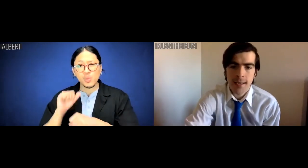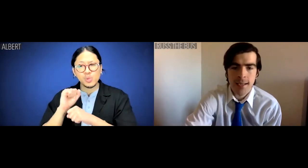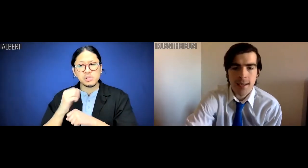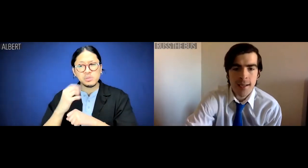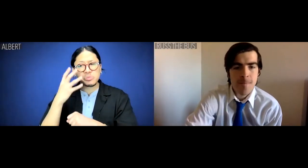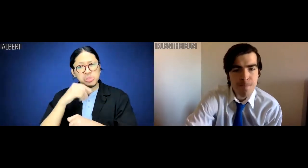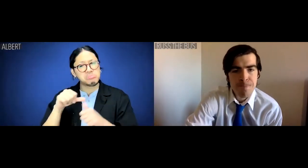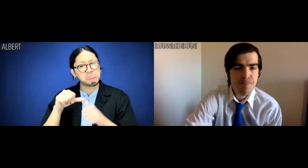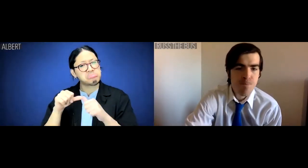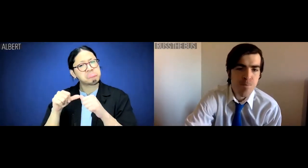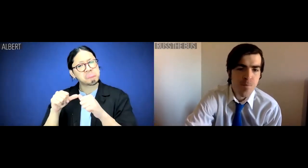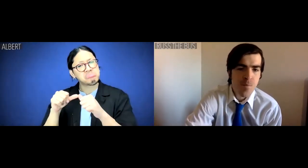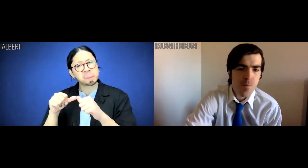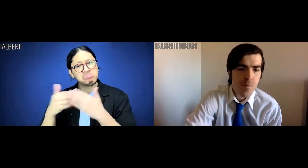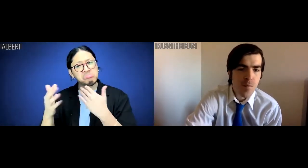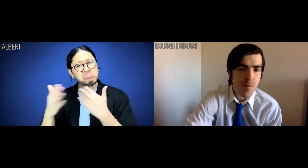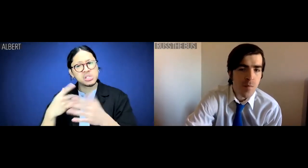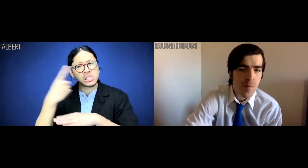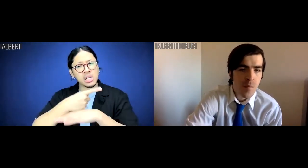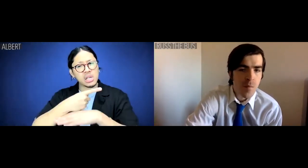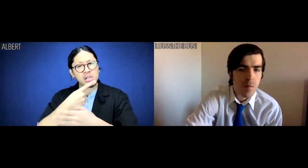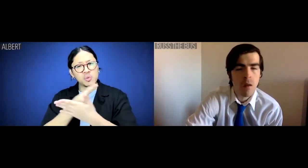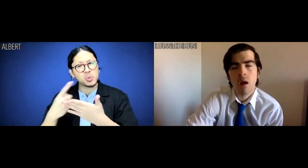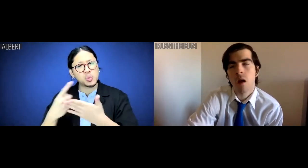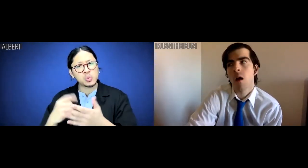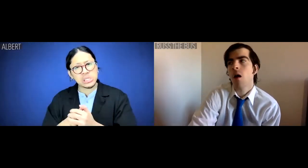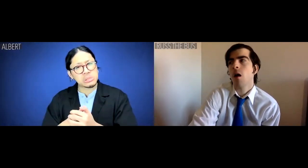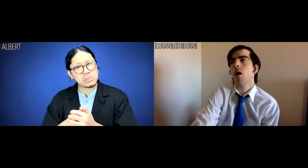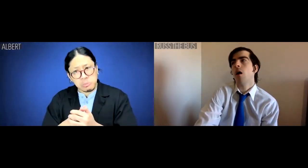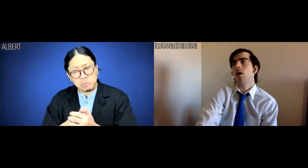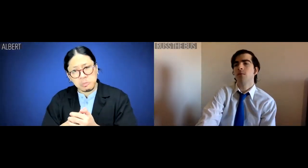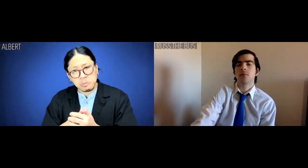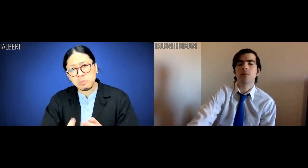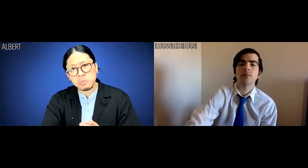Albert: My output's pretty consistent regardless of day of the week.